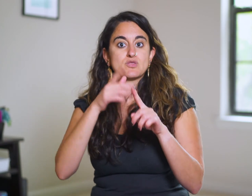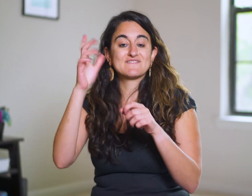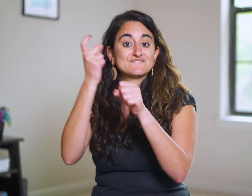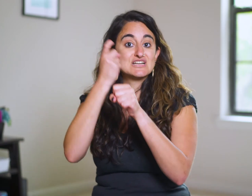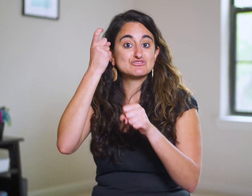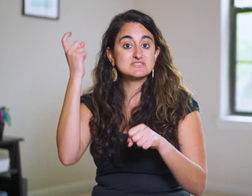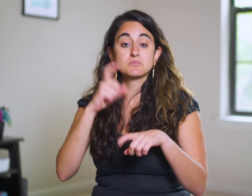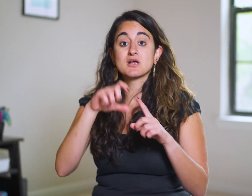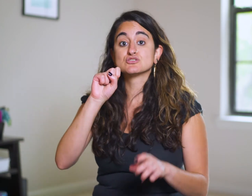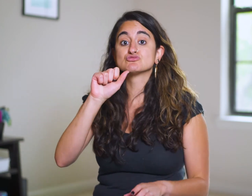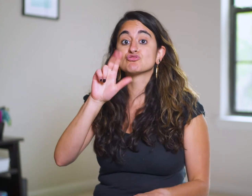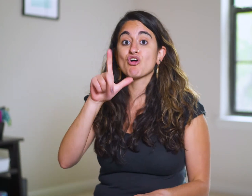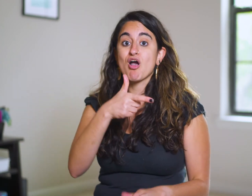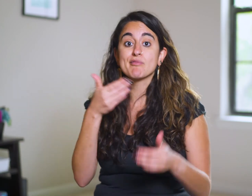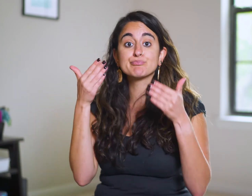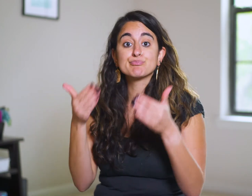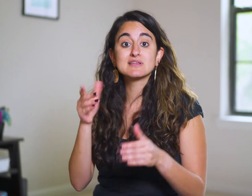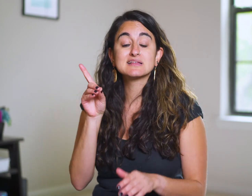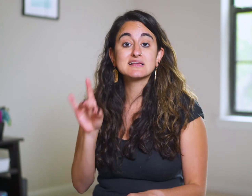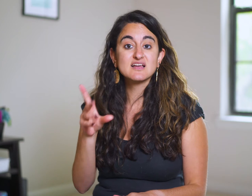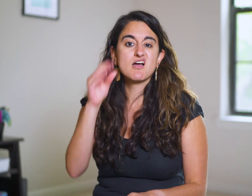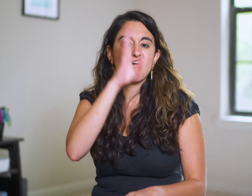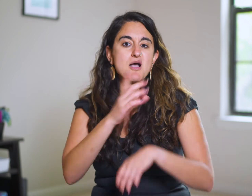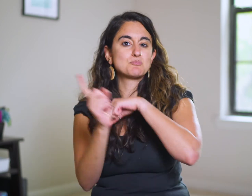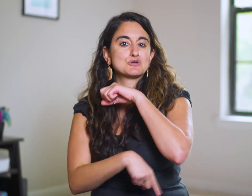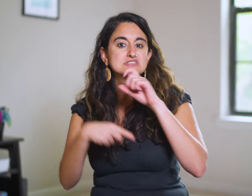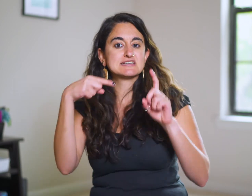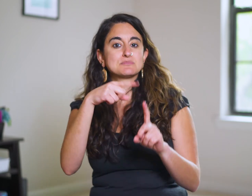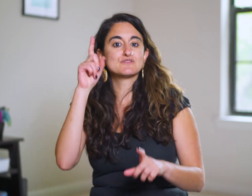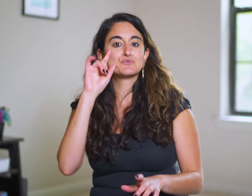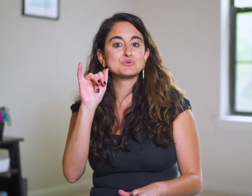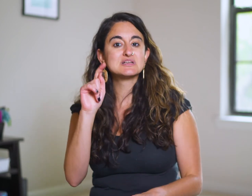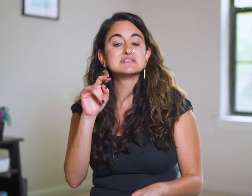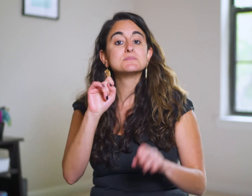from their victory, but Saul did, and God punished him for it.